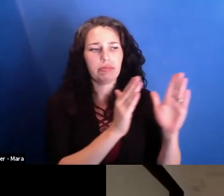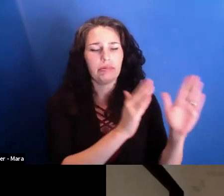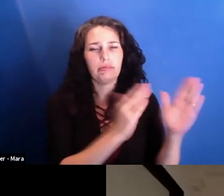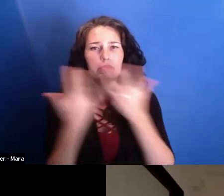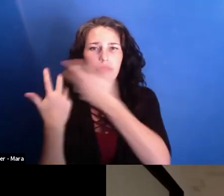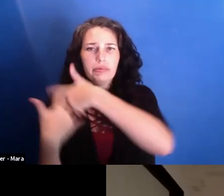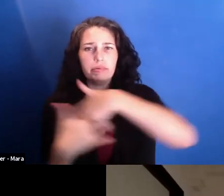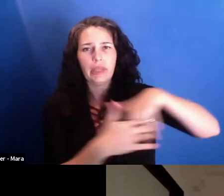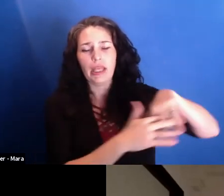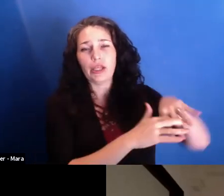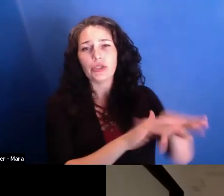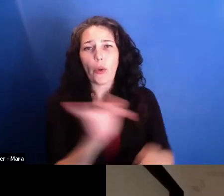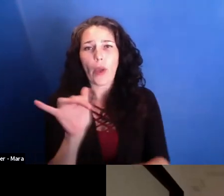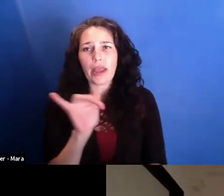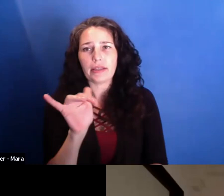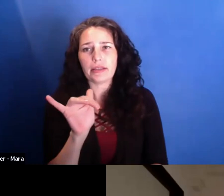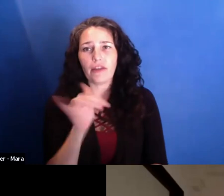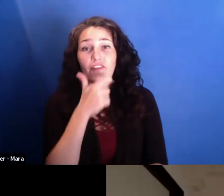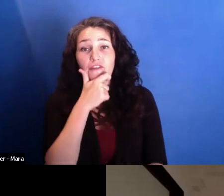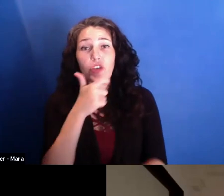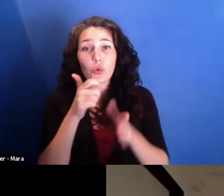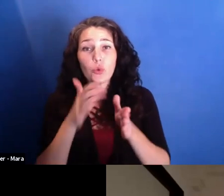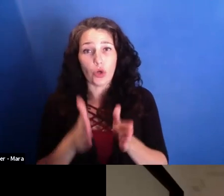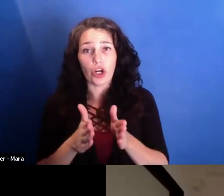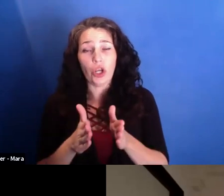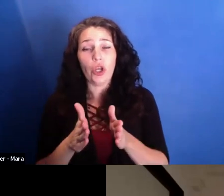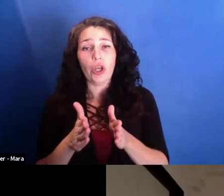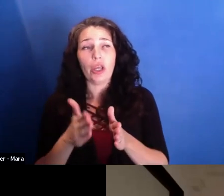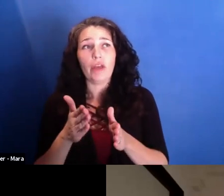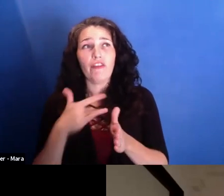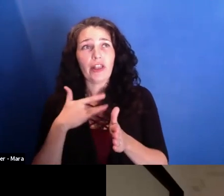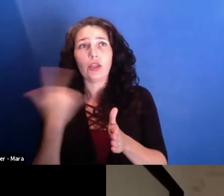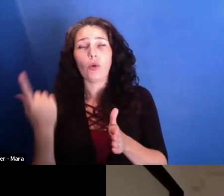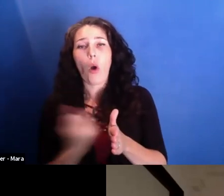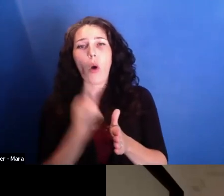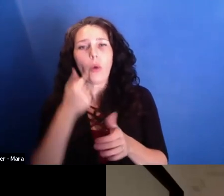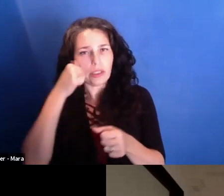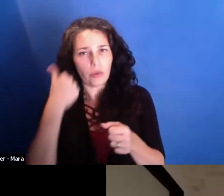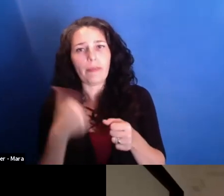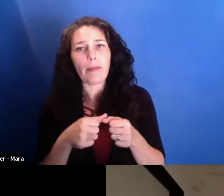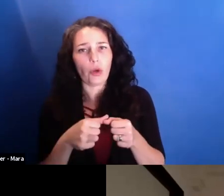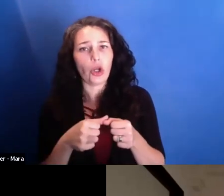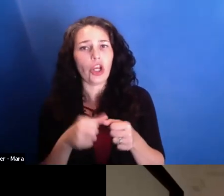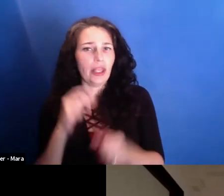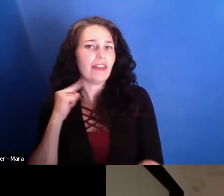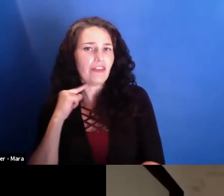of the actual victims so that we would never forget the people who had actually gone through this and, in this case,